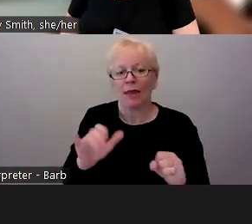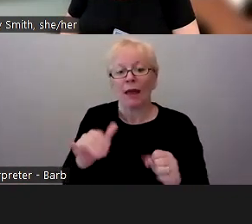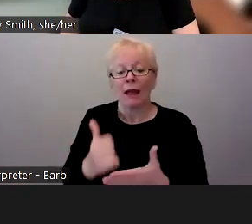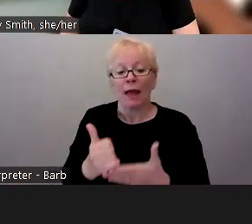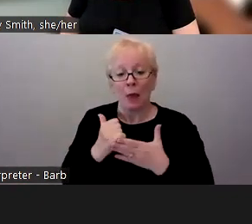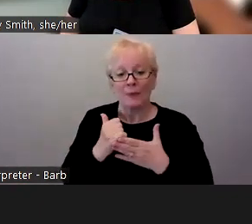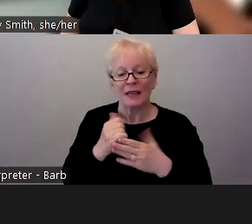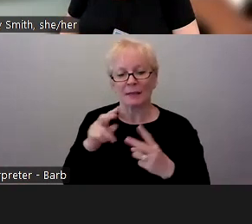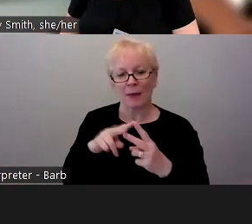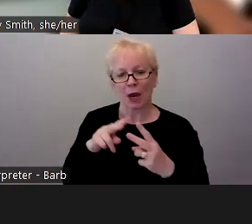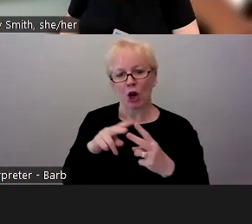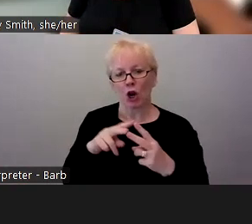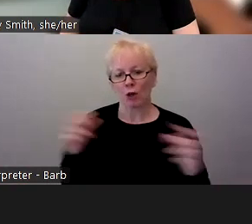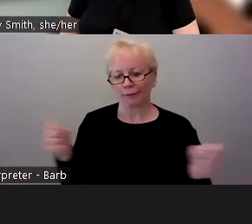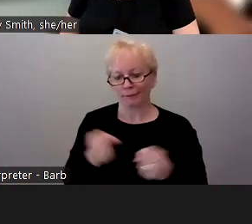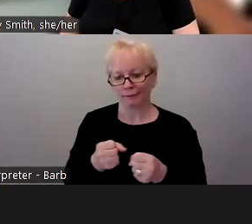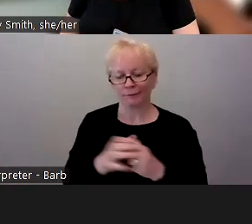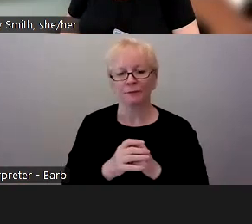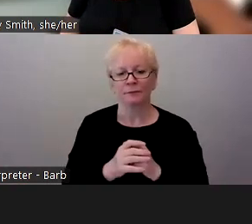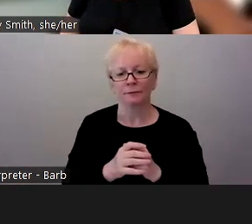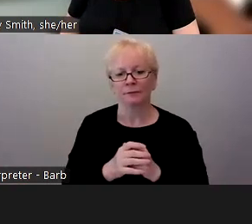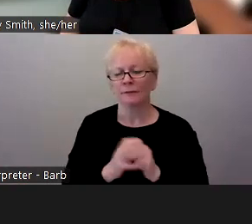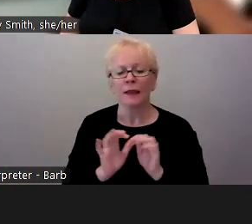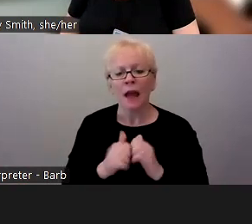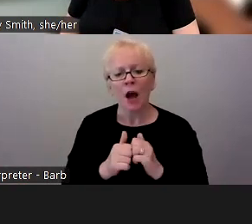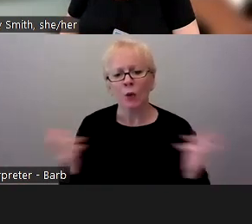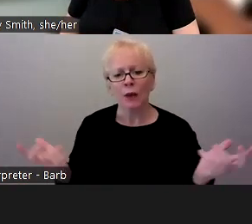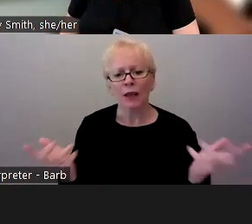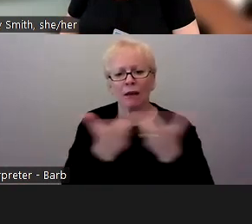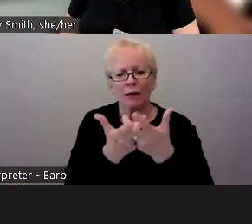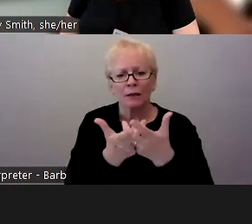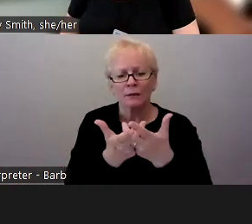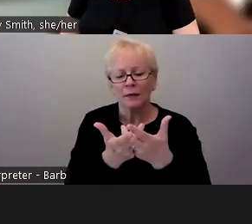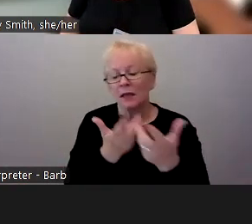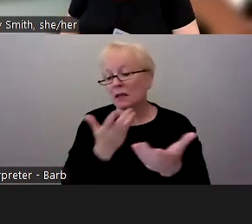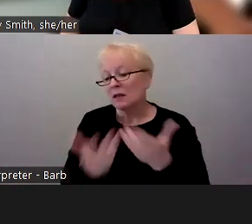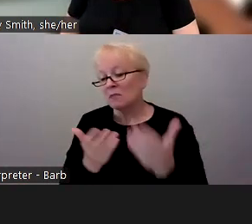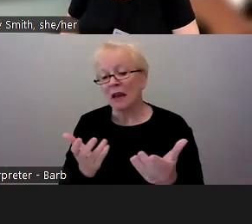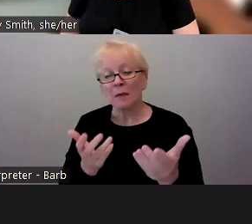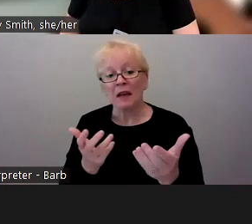Then we pair folks based on perhaps complimentary open education goals or skills.